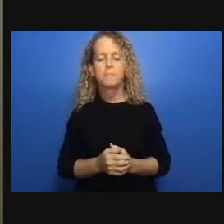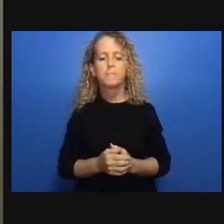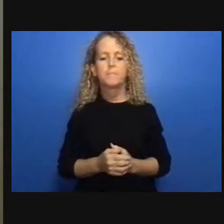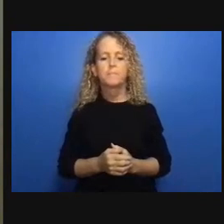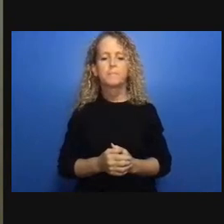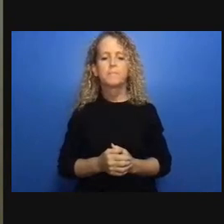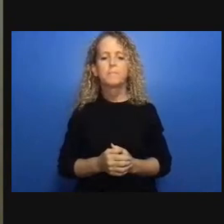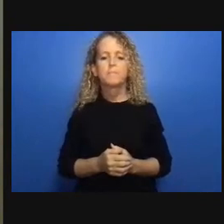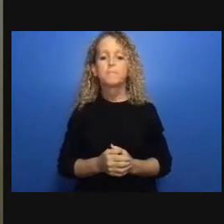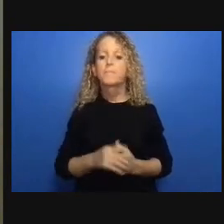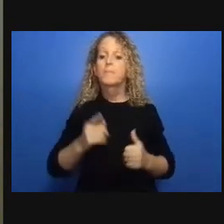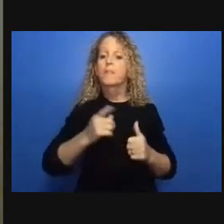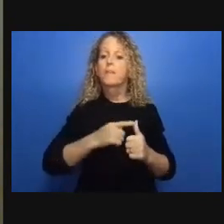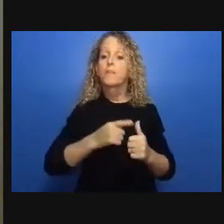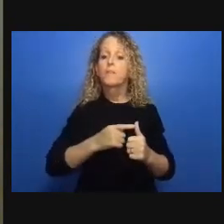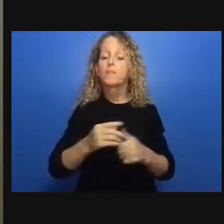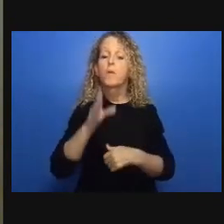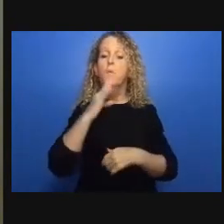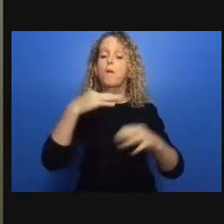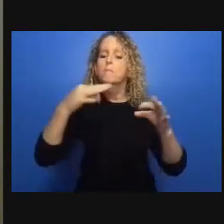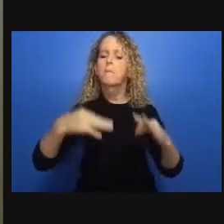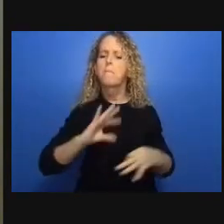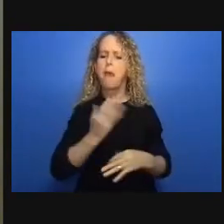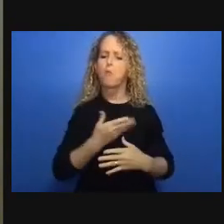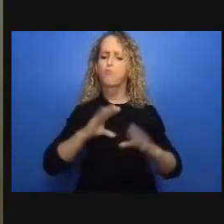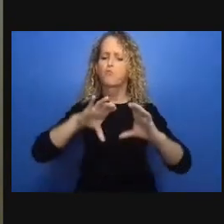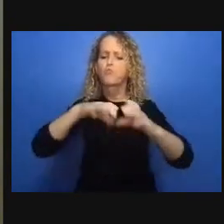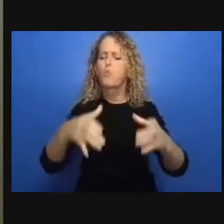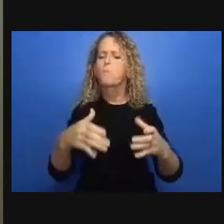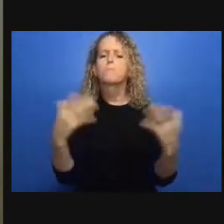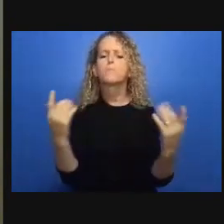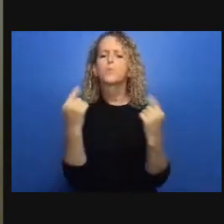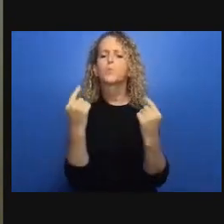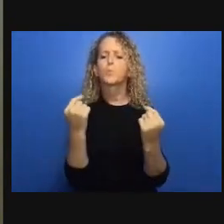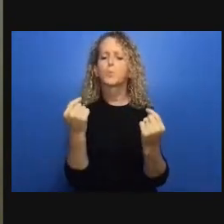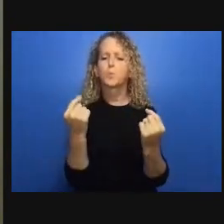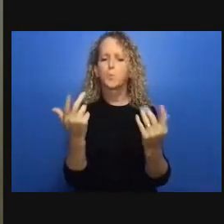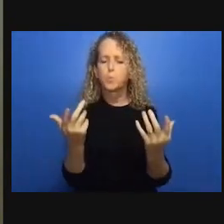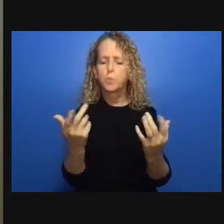become obvious during the pandemic the siloing has contributed to a division of resourcing